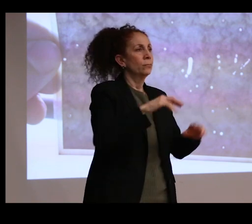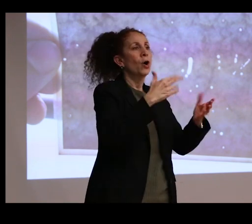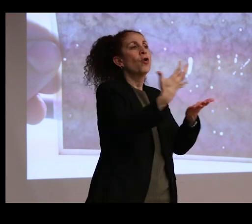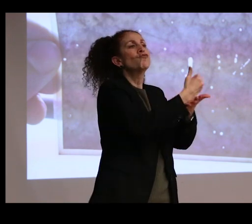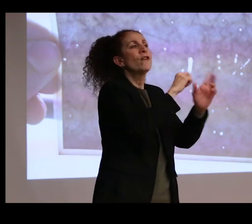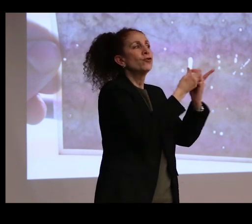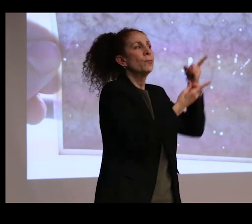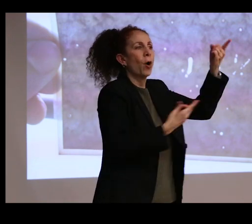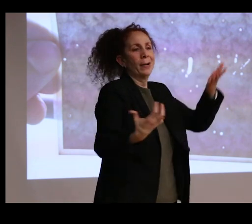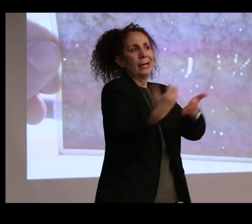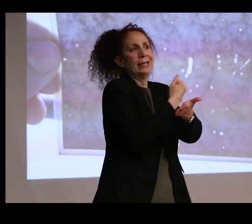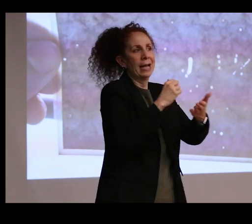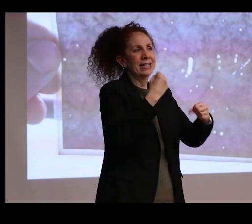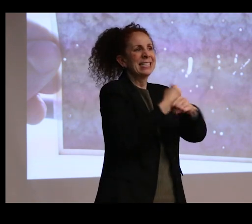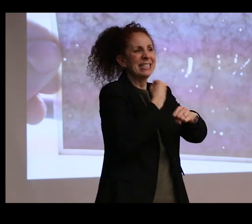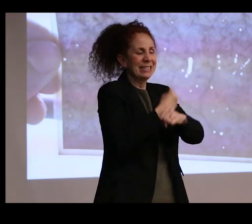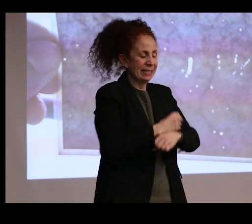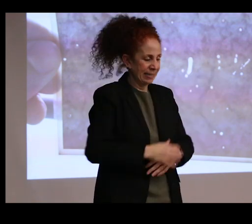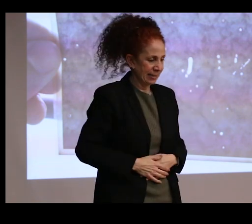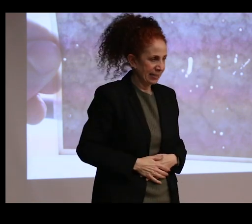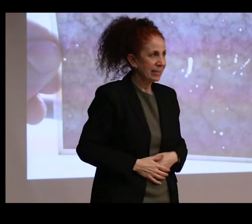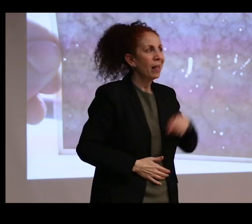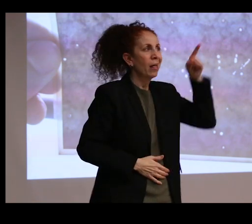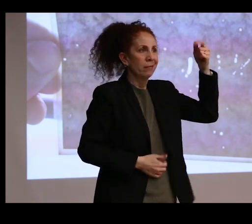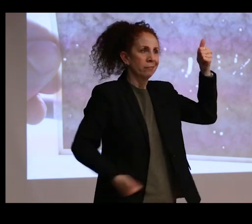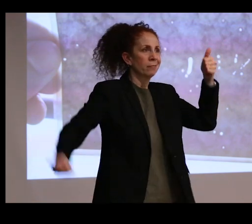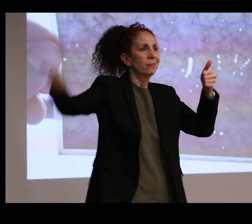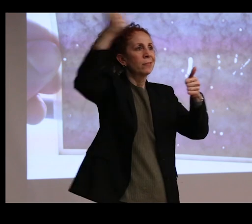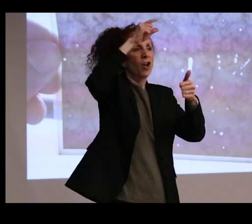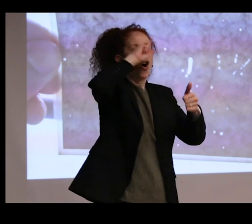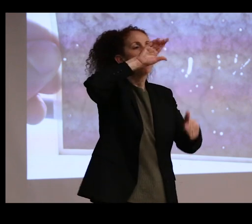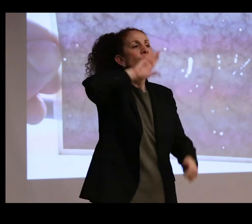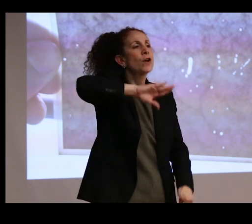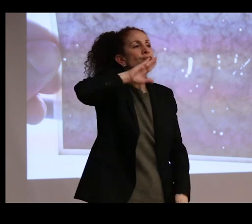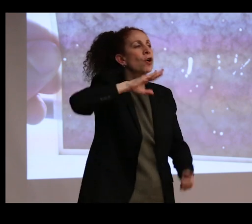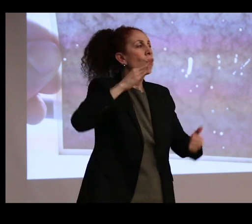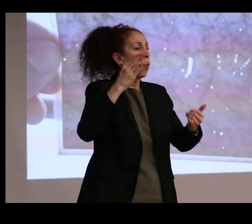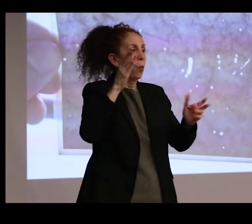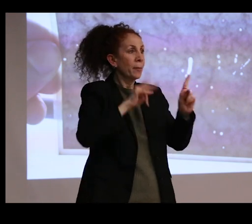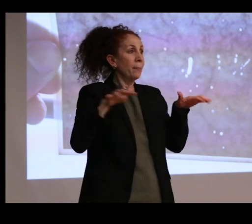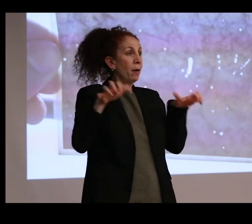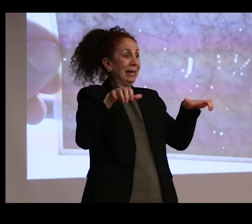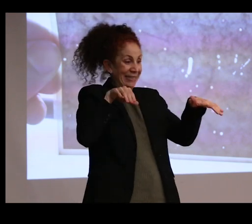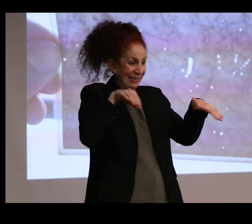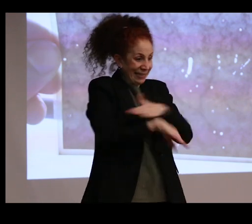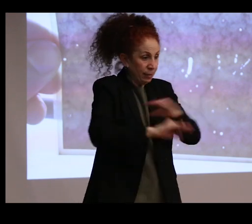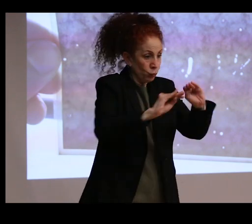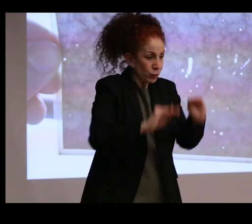And actually, the administrators are very frustrated with what people are doing in the museum. And they're two buildings.